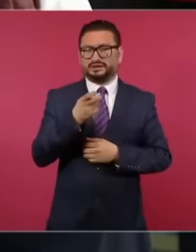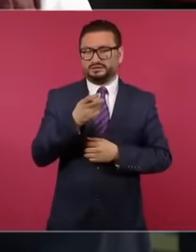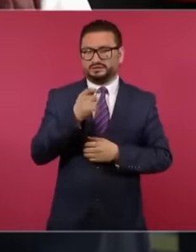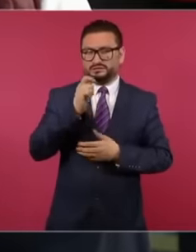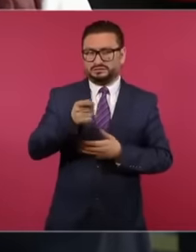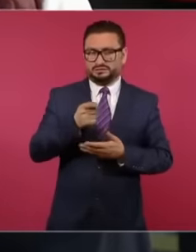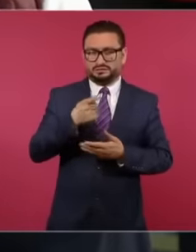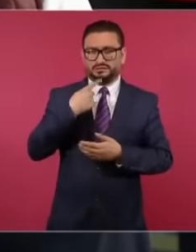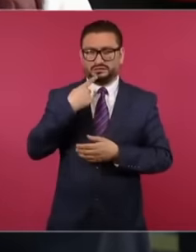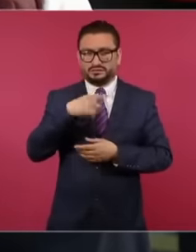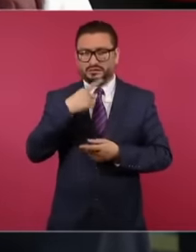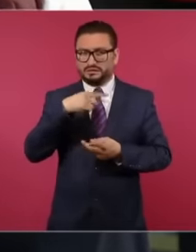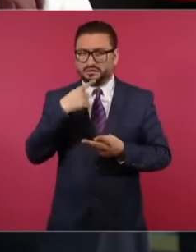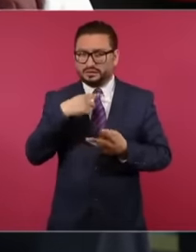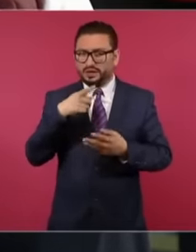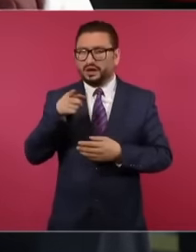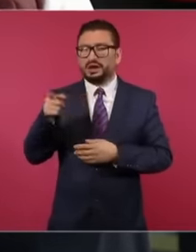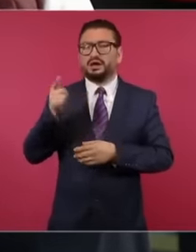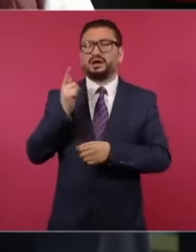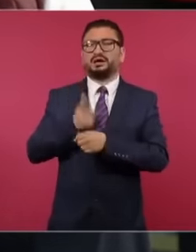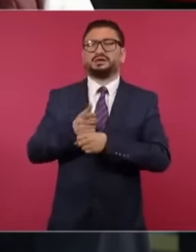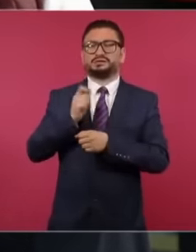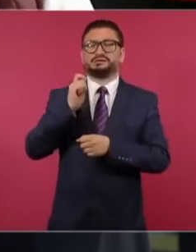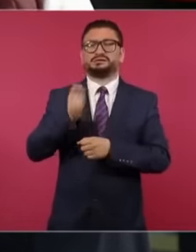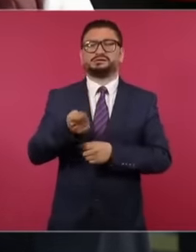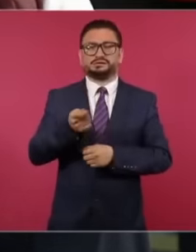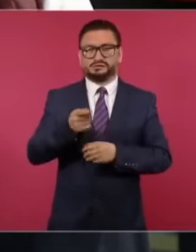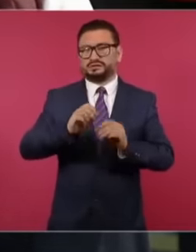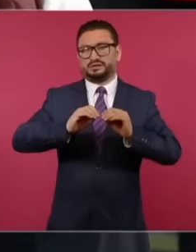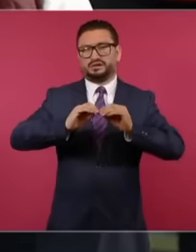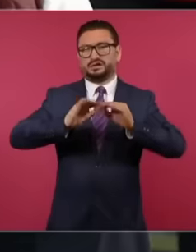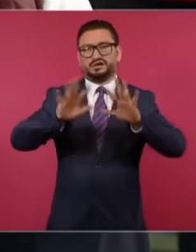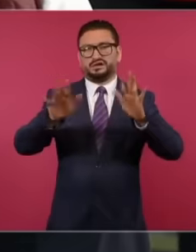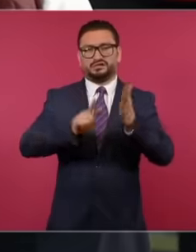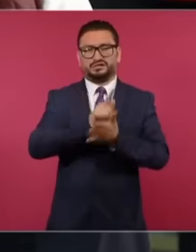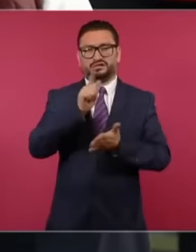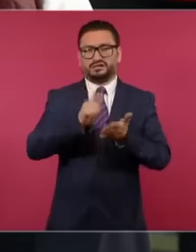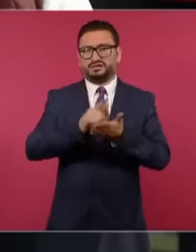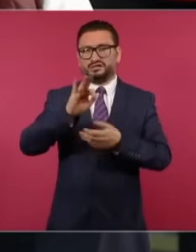the complaints we receive is a flagrant violation of the Federal Labor Law because